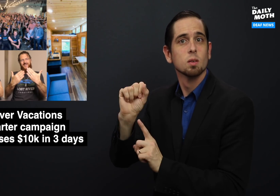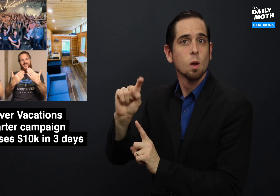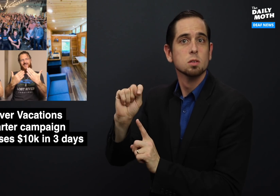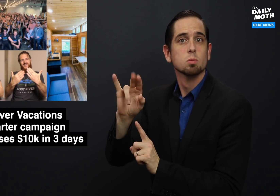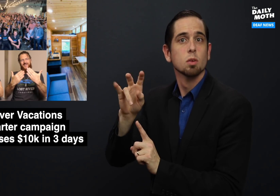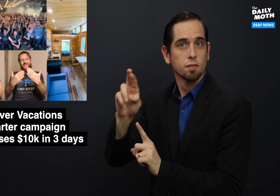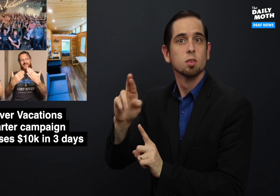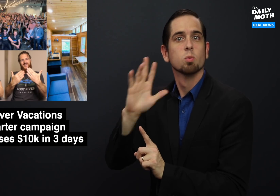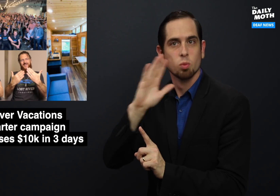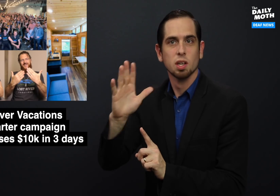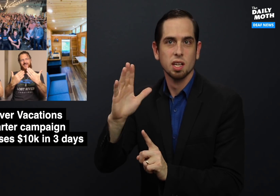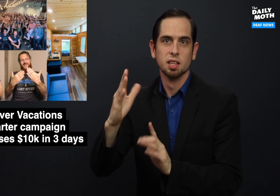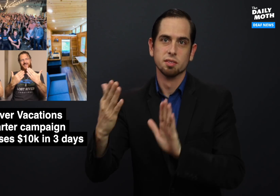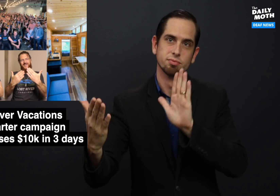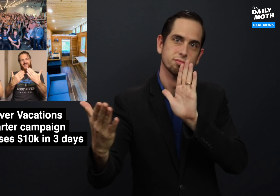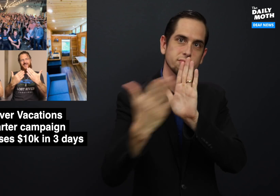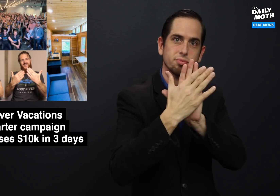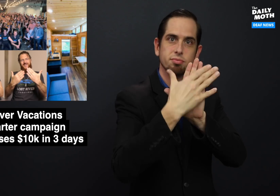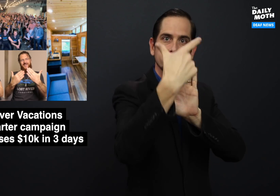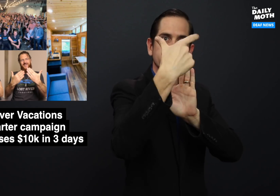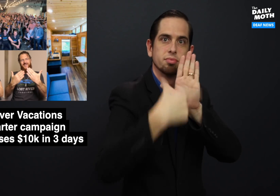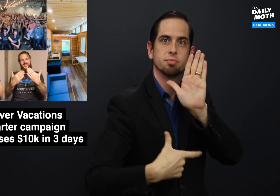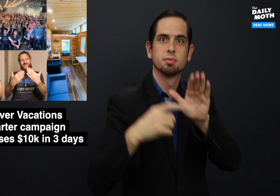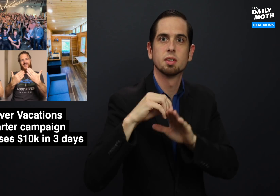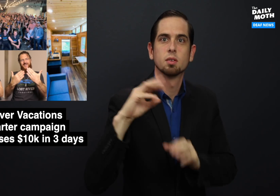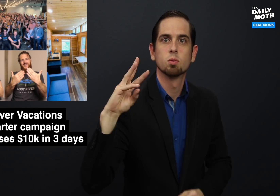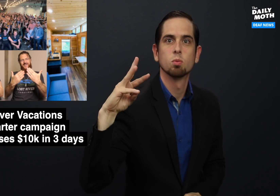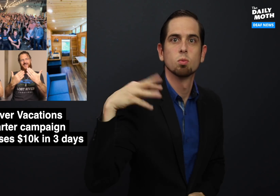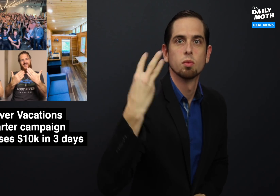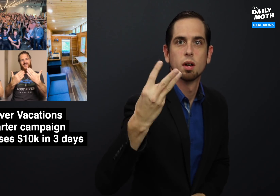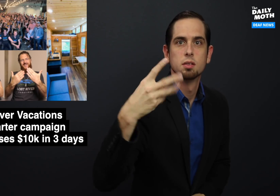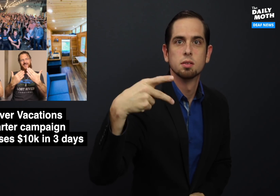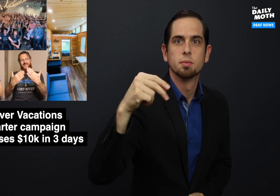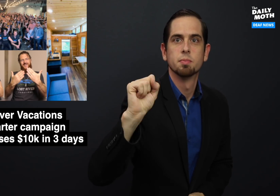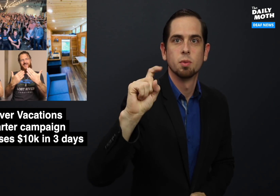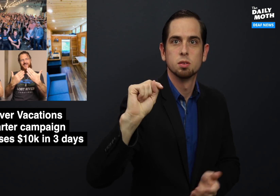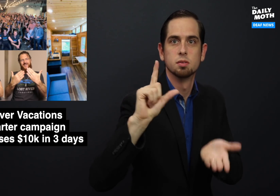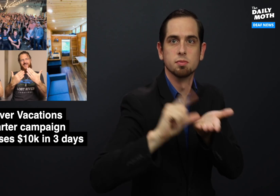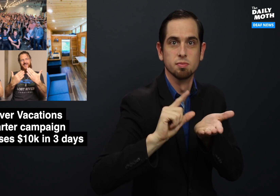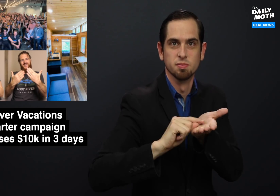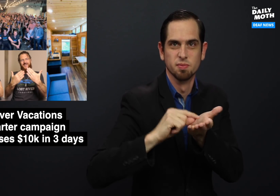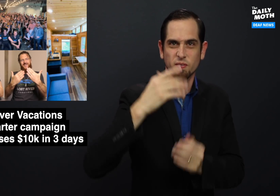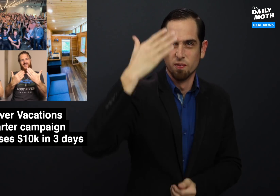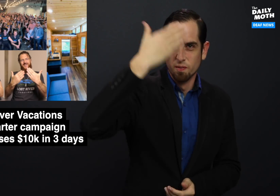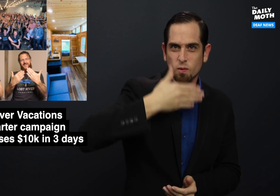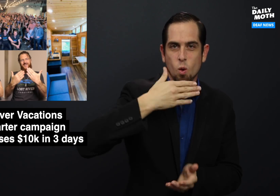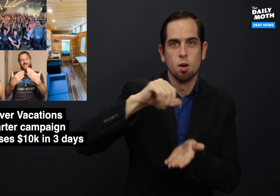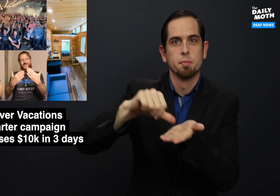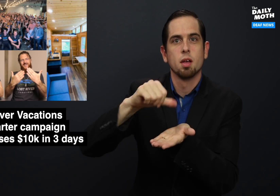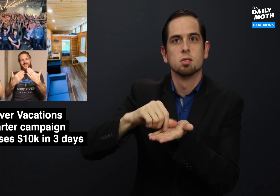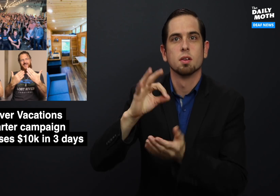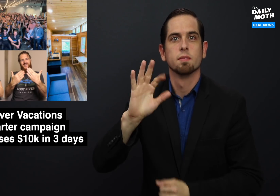in the Washington Post on the front page of Metro